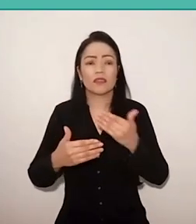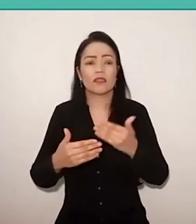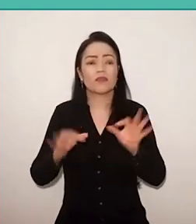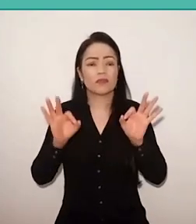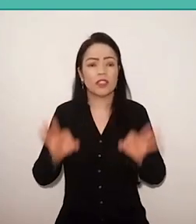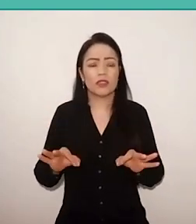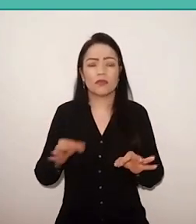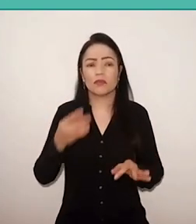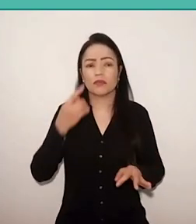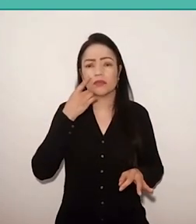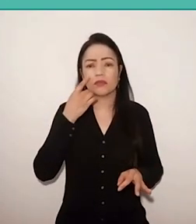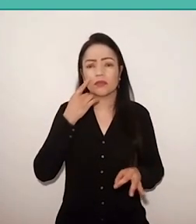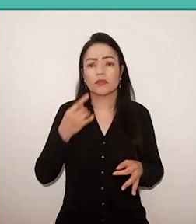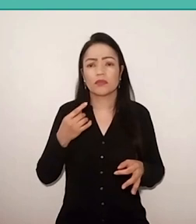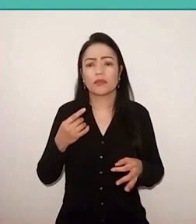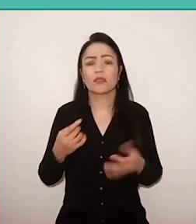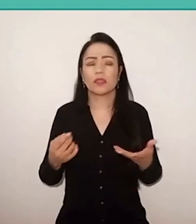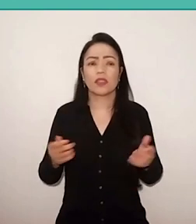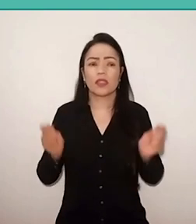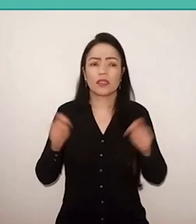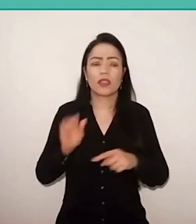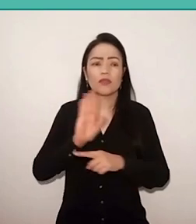produce the idea of assistance as a human right.